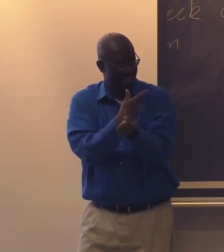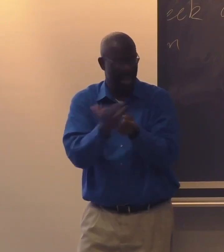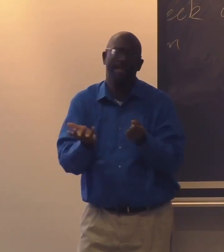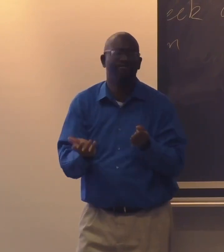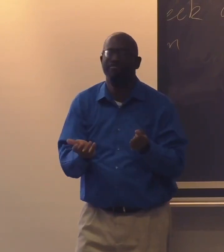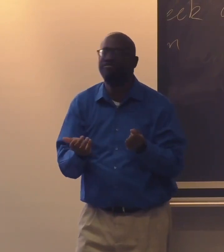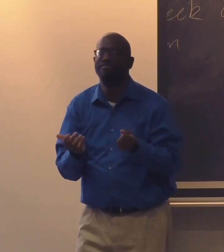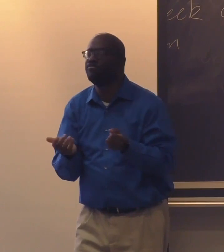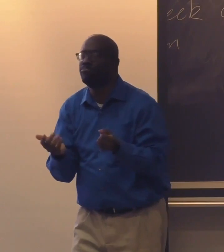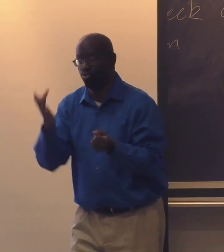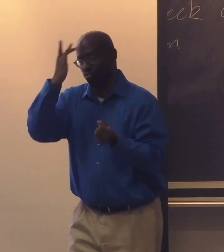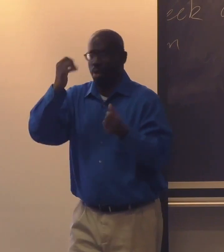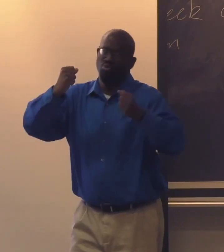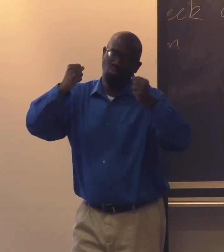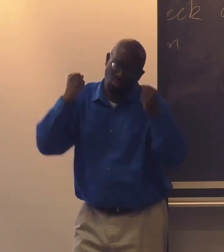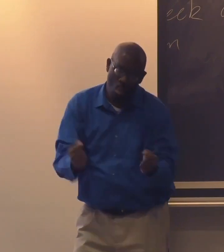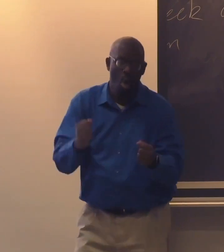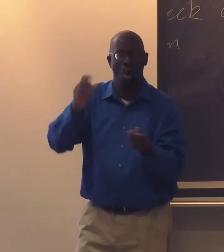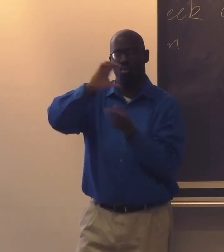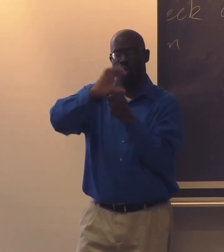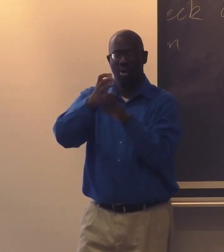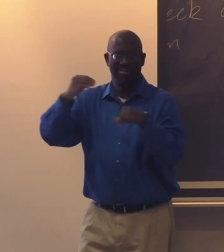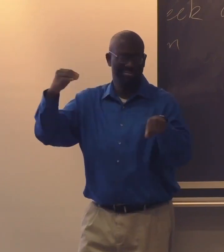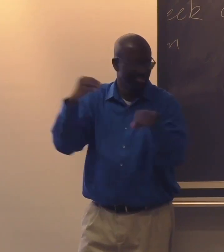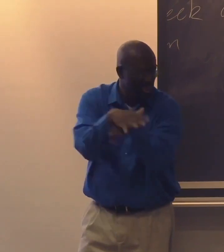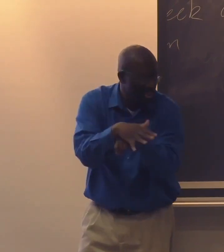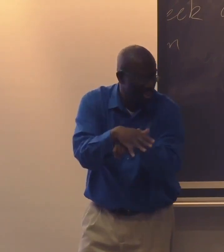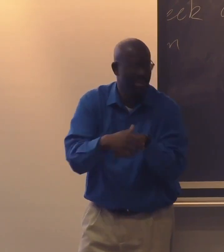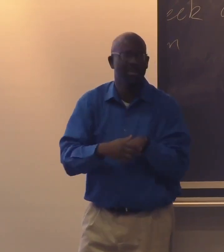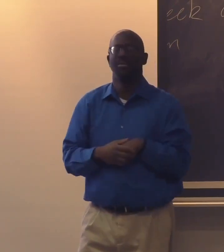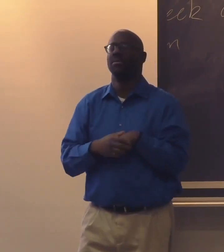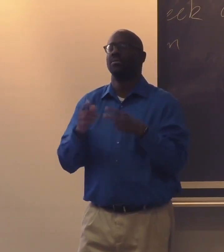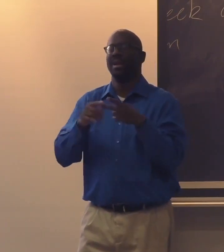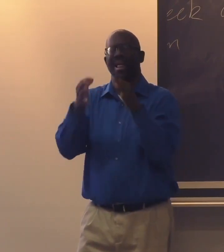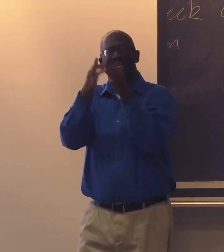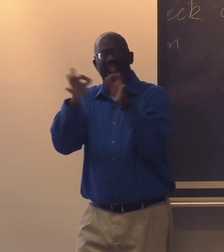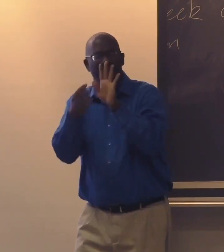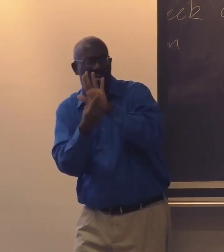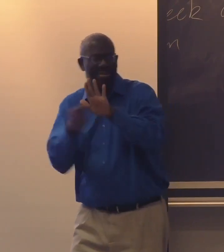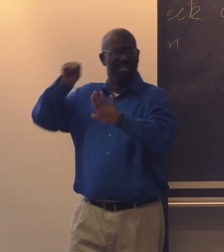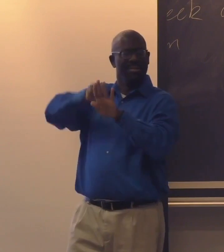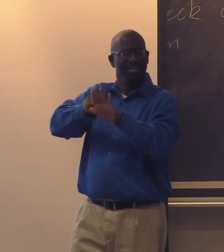the interpreters are not going to interpret everything because there's a lot of cultural implications.